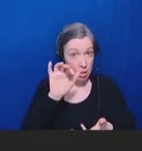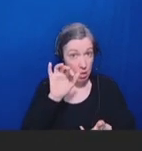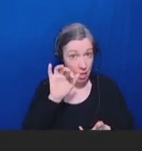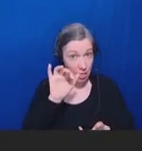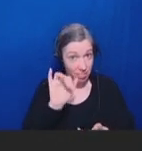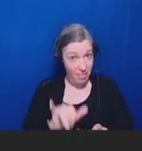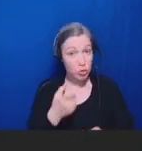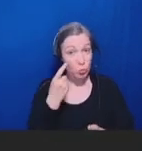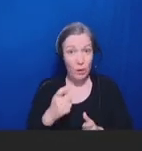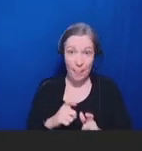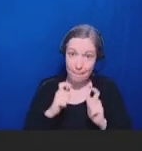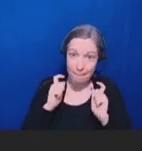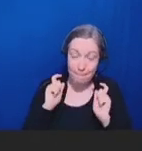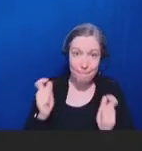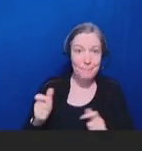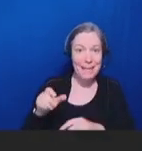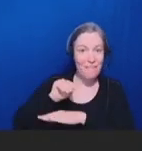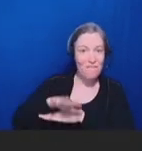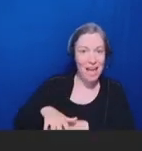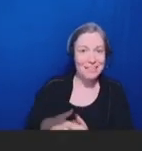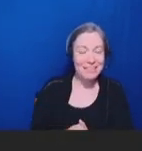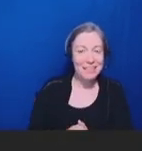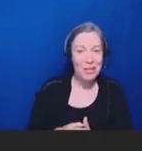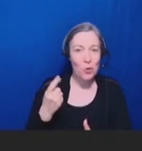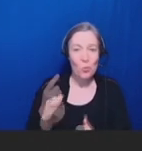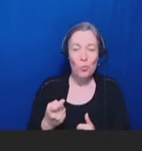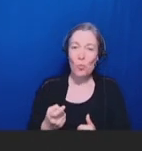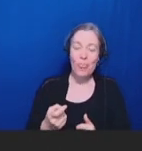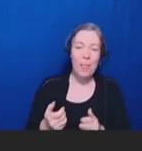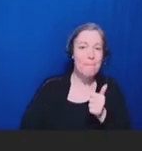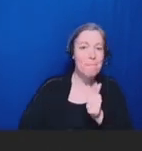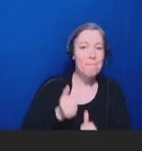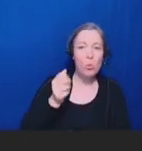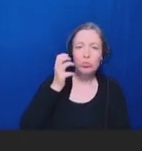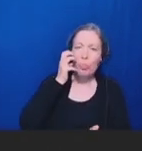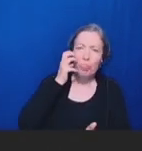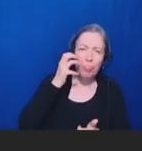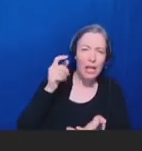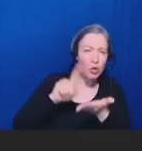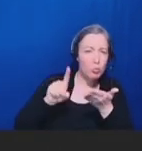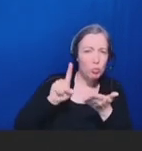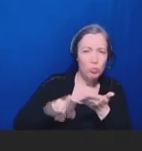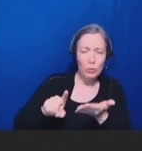of the most robust evidence based available out of all the interventions we have.